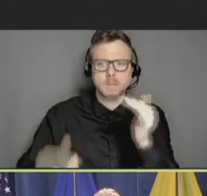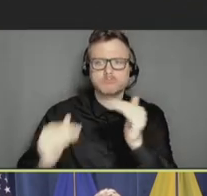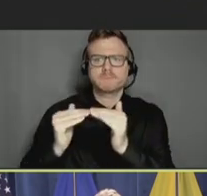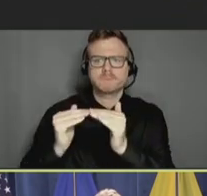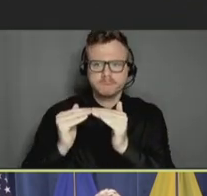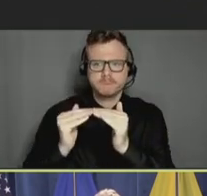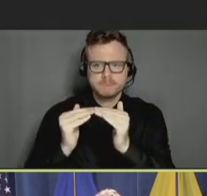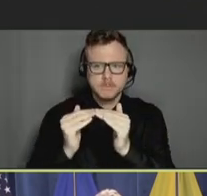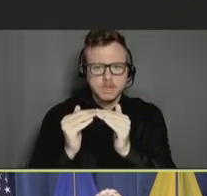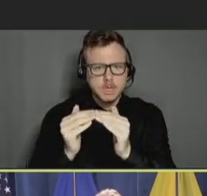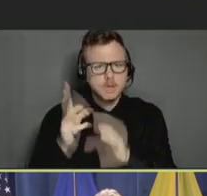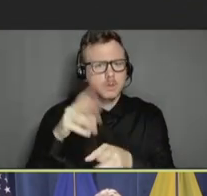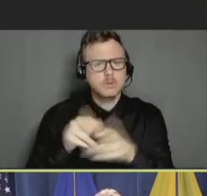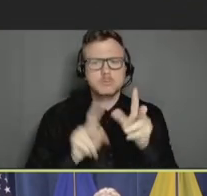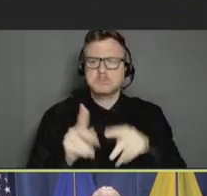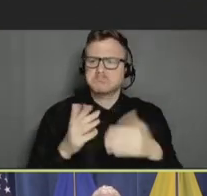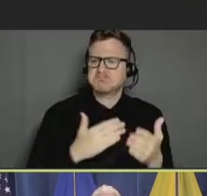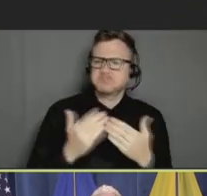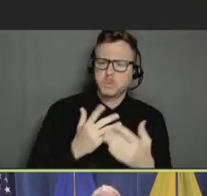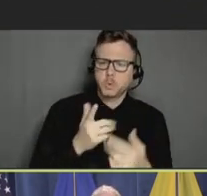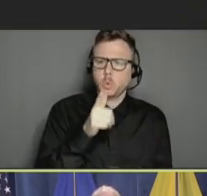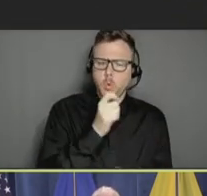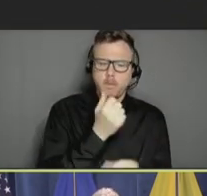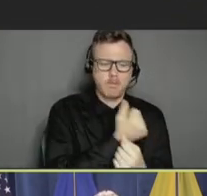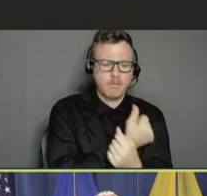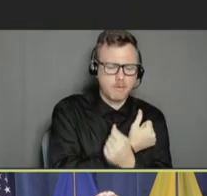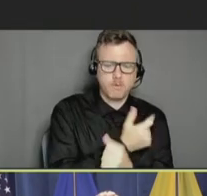including people who, no matter who they love, or who they are.